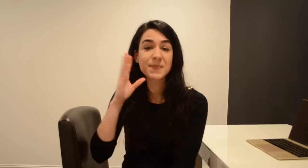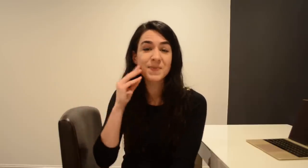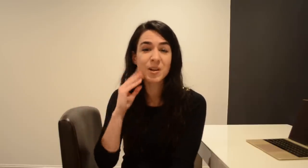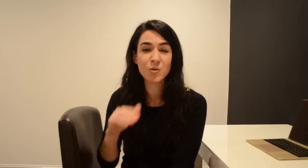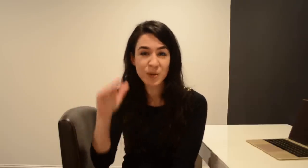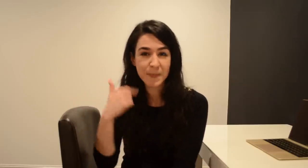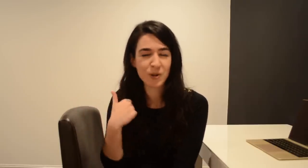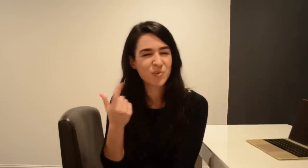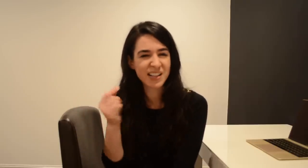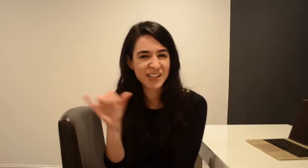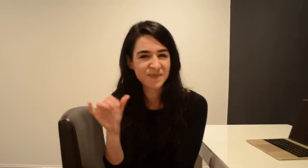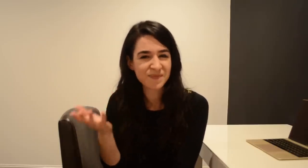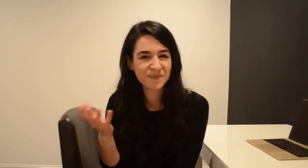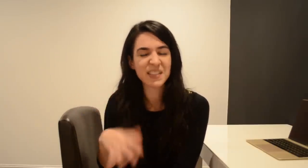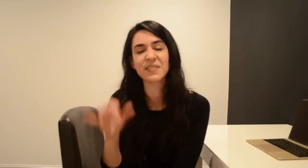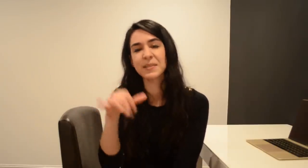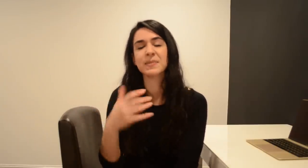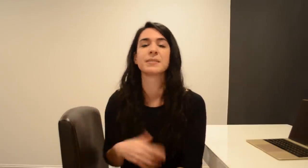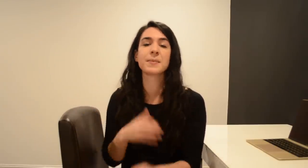and what it was like to raise me, etc.